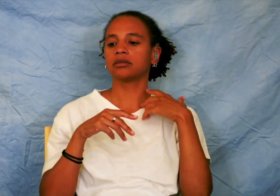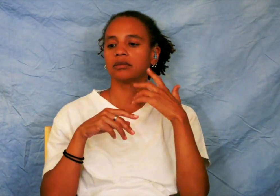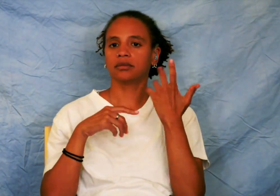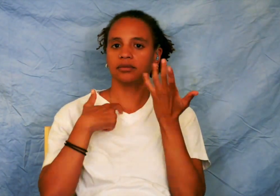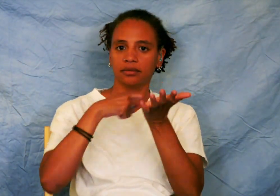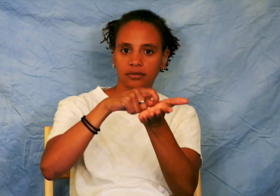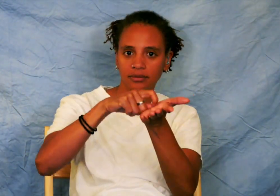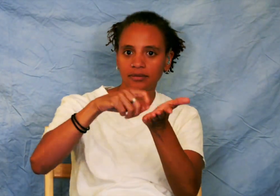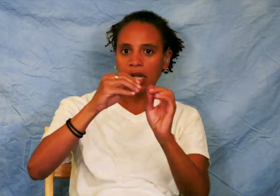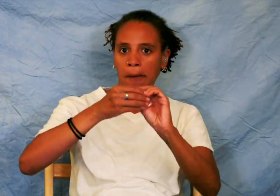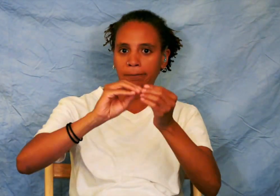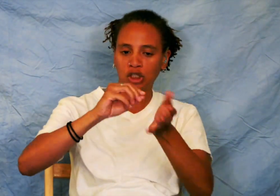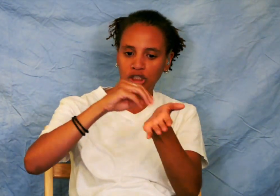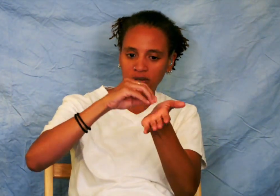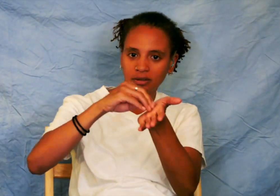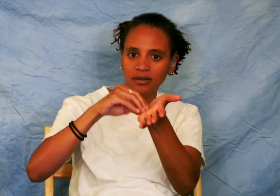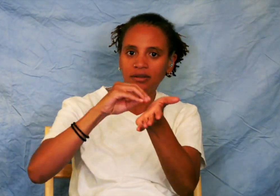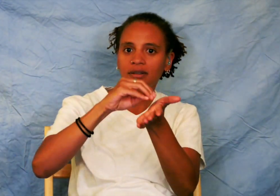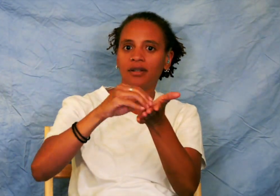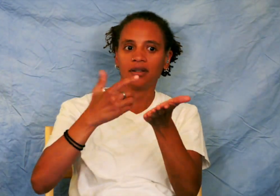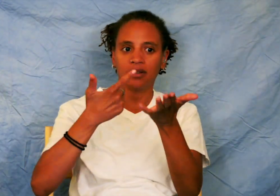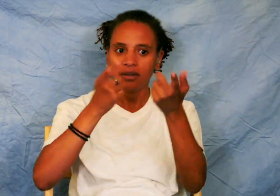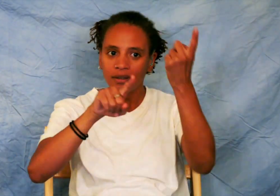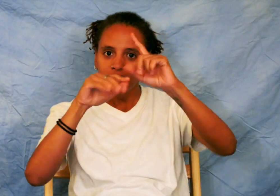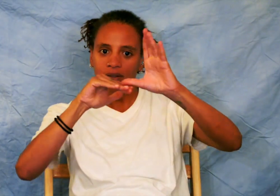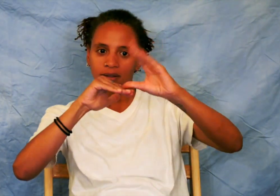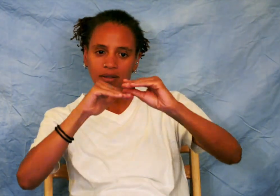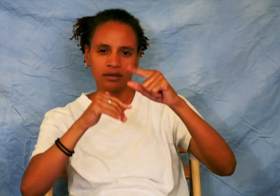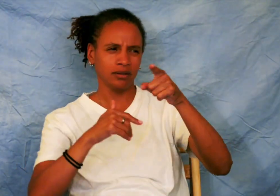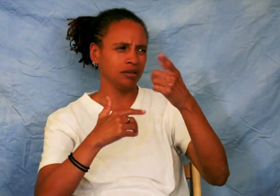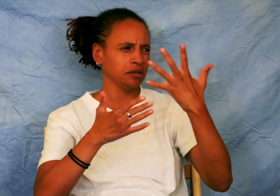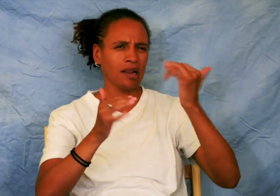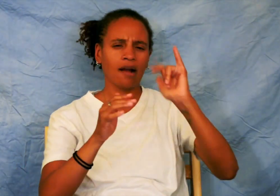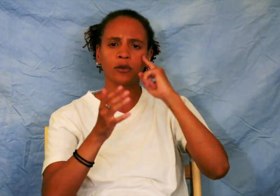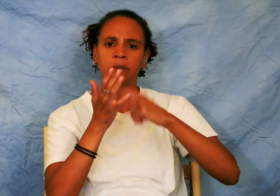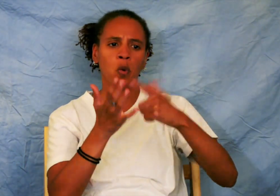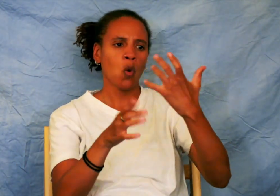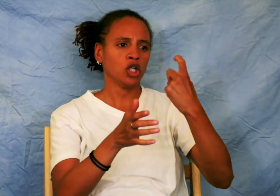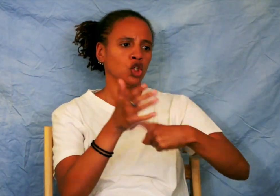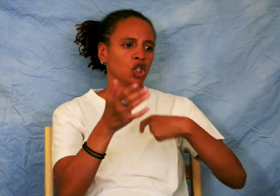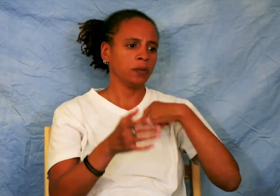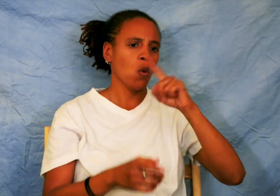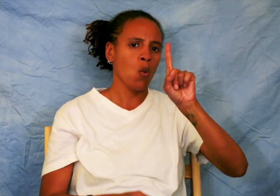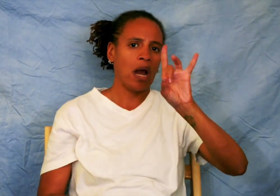offers and counteroffers on my hand. We would keep going until we could settle on a number that was equally agreeable. For example, one person was going to charge me